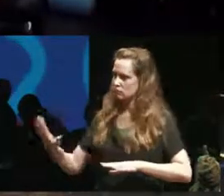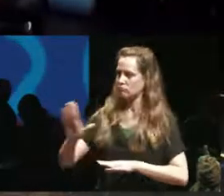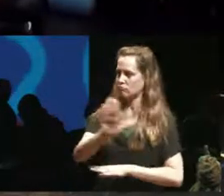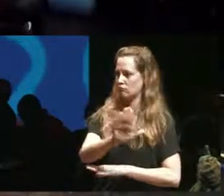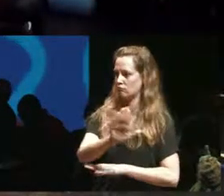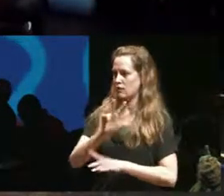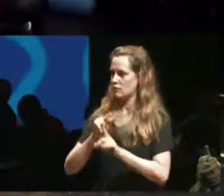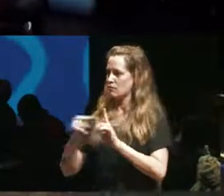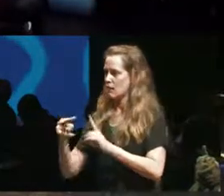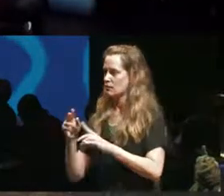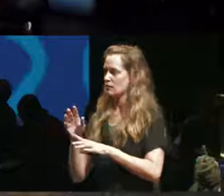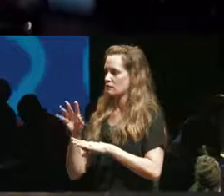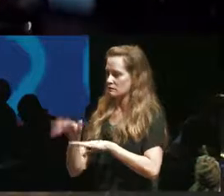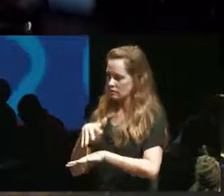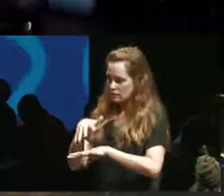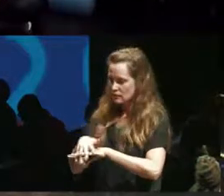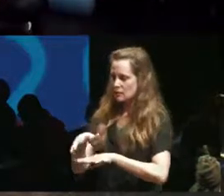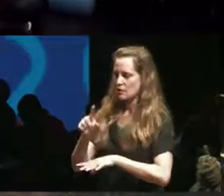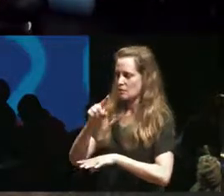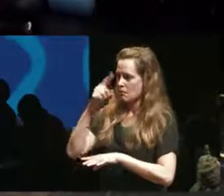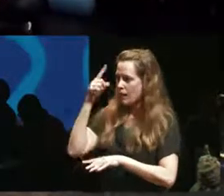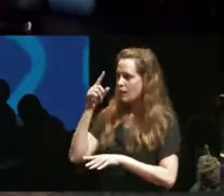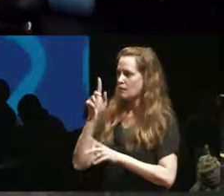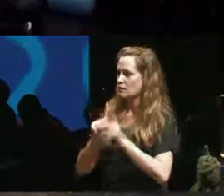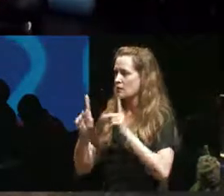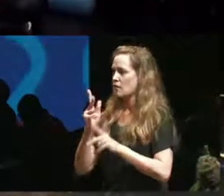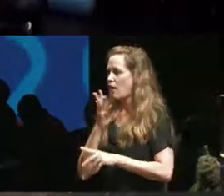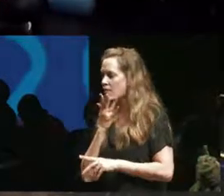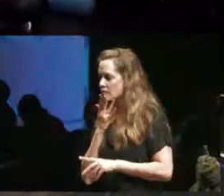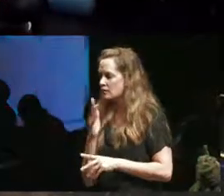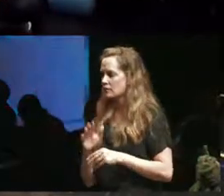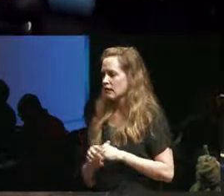perspective of indigenous black folks and people of color means I can think